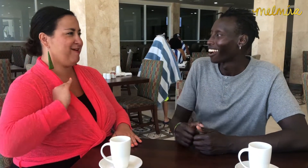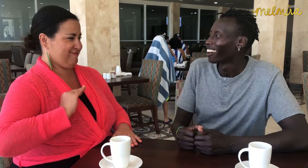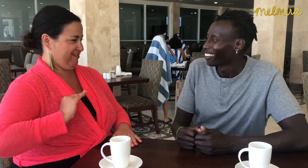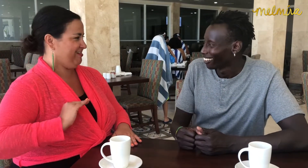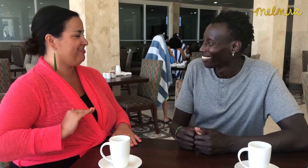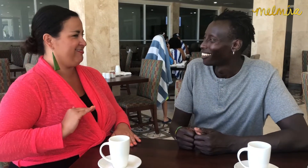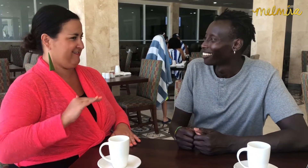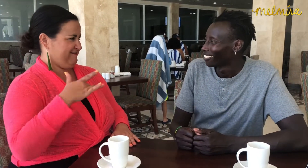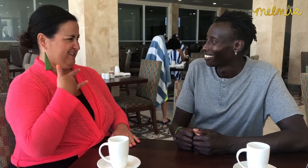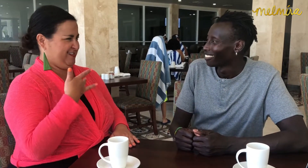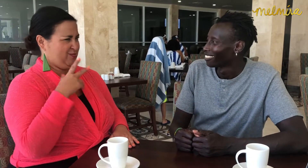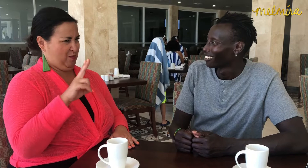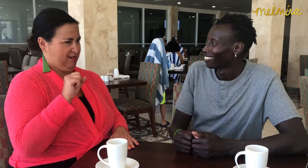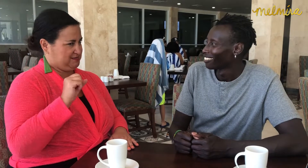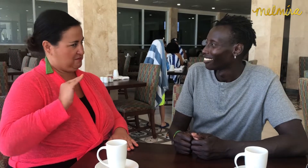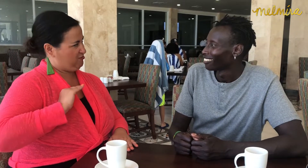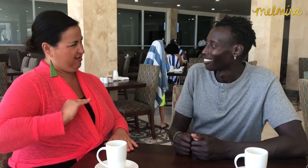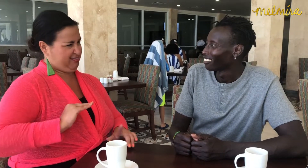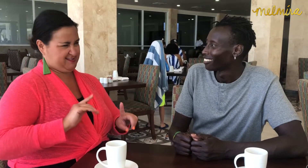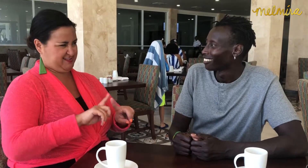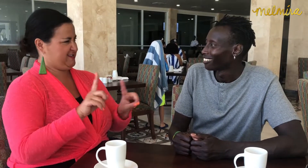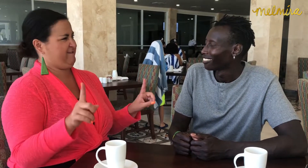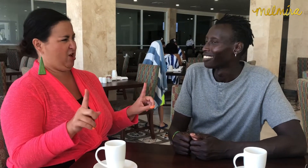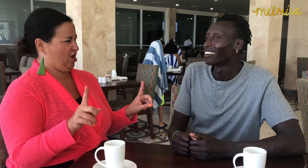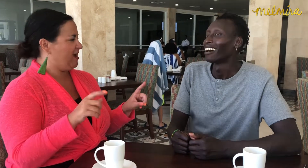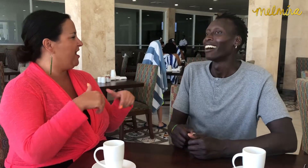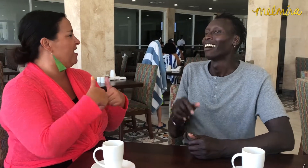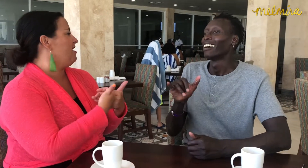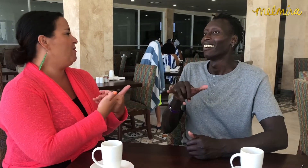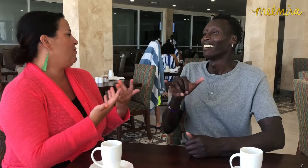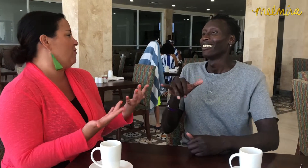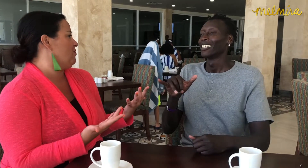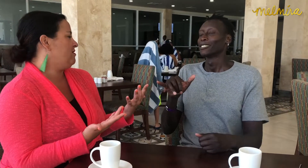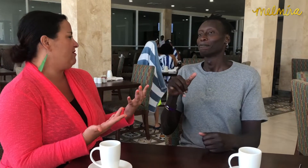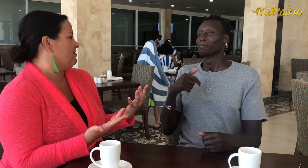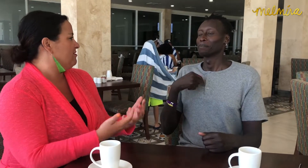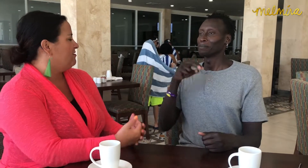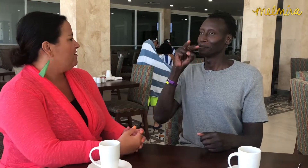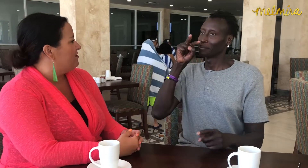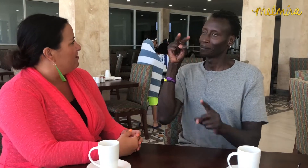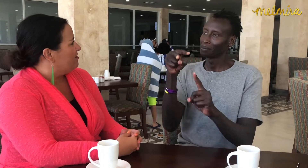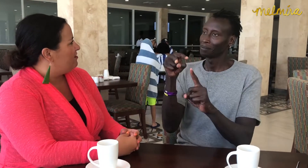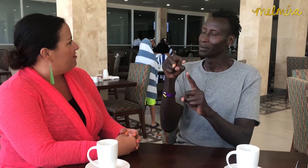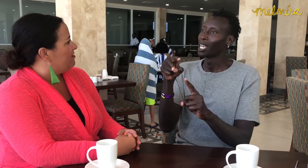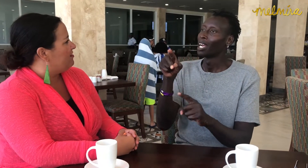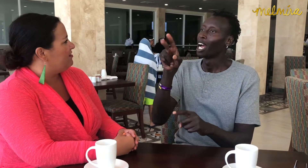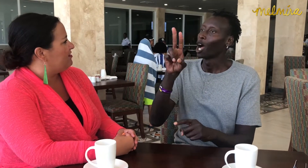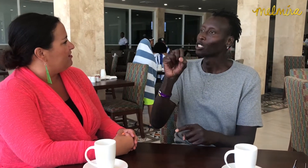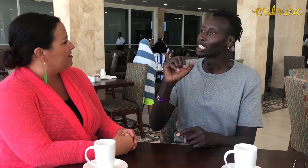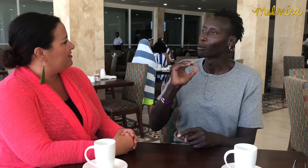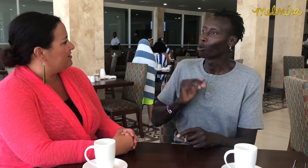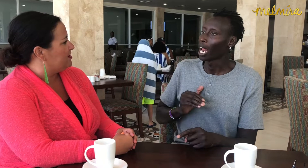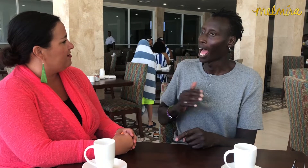Ah, okay thanks. Do you think the United States has different morals? And if so, how? When it comes to morals in the US,